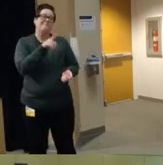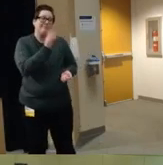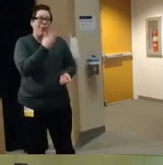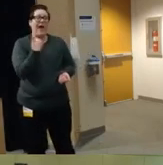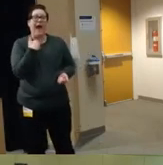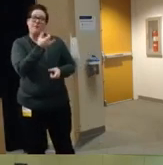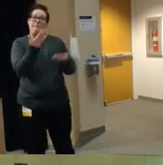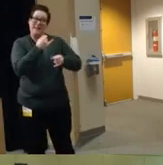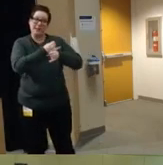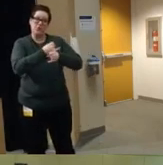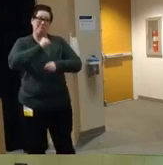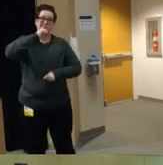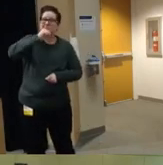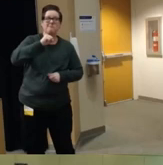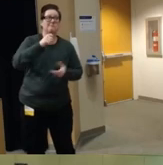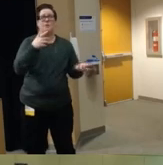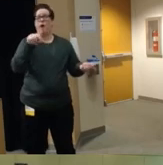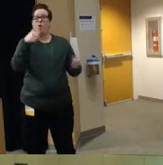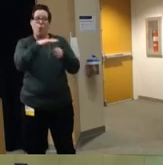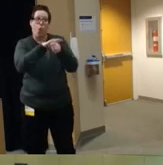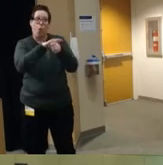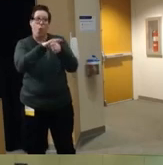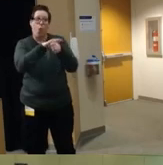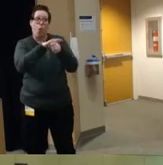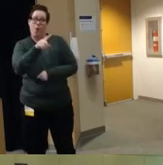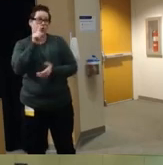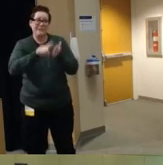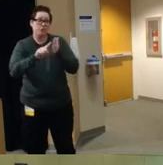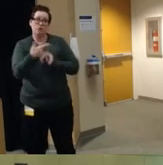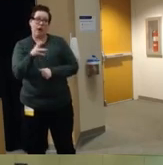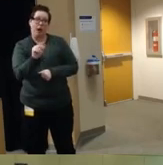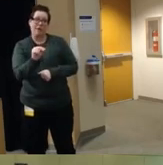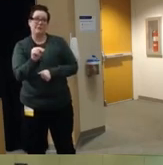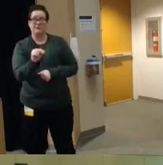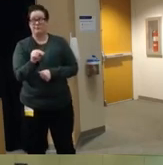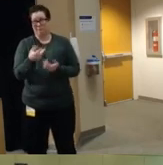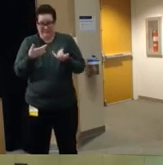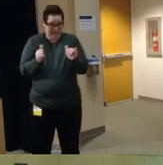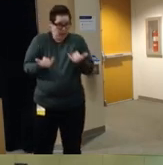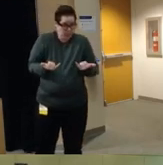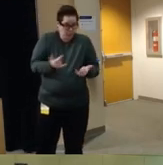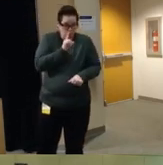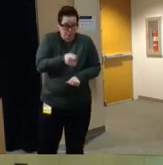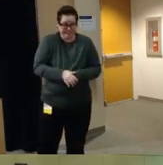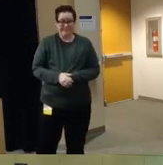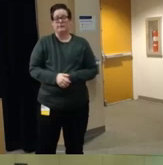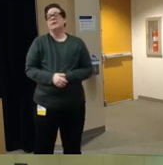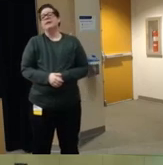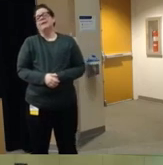to to studying that topic as well even even kind of today um so you know that is one area where